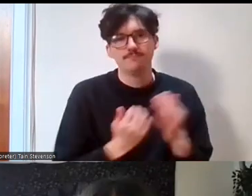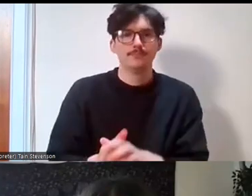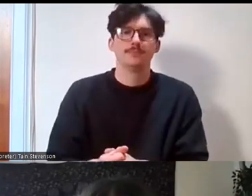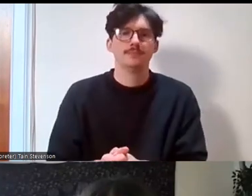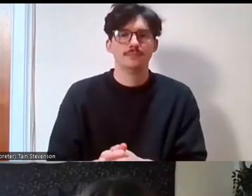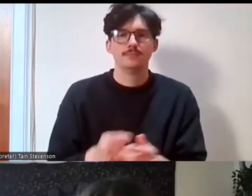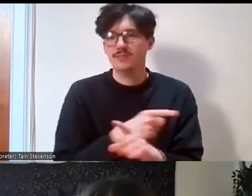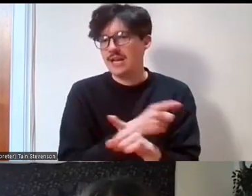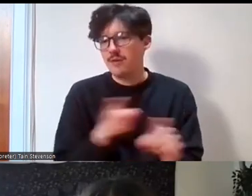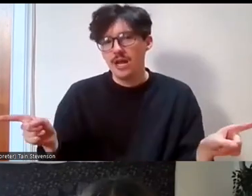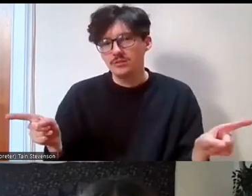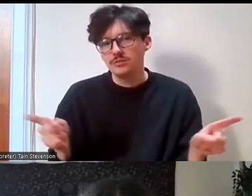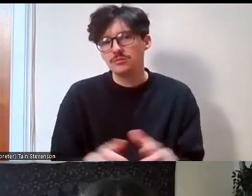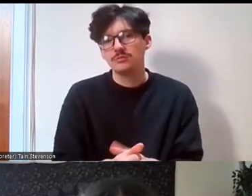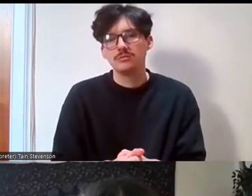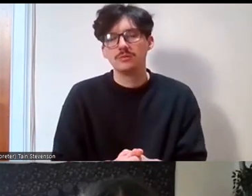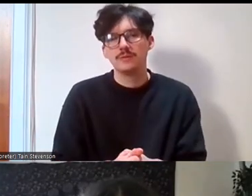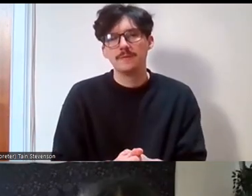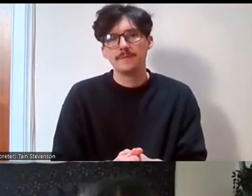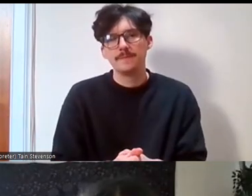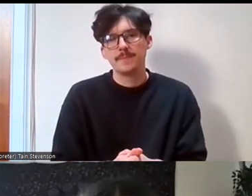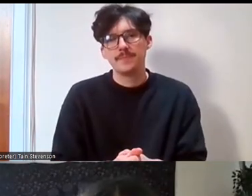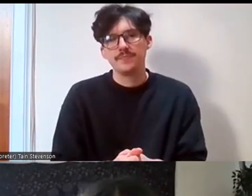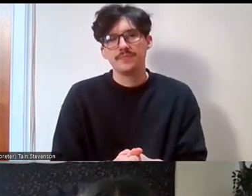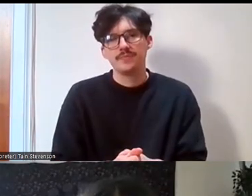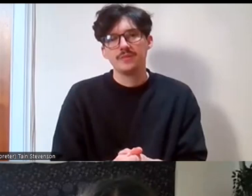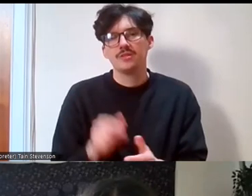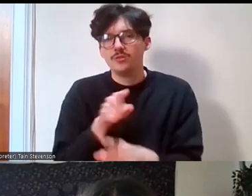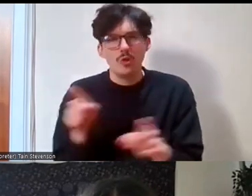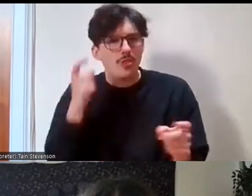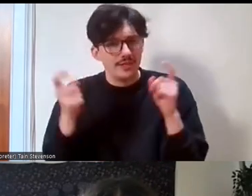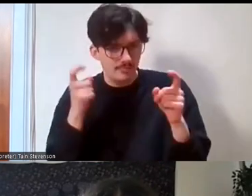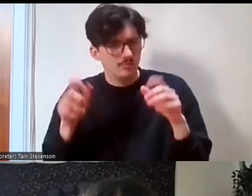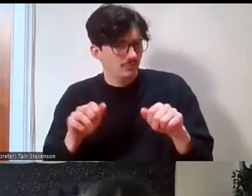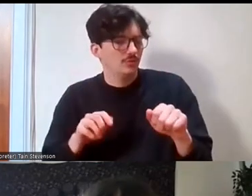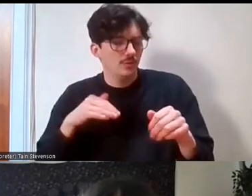anyone else? I think one of the benefits, while you're thinking just in case, of the pandemic